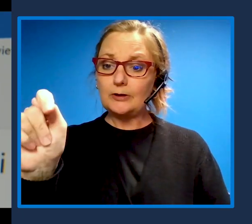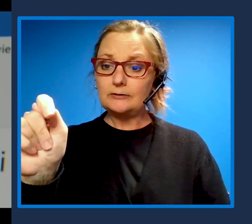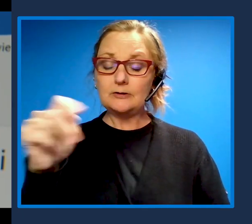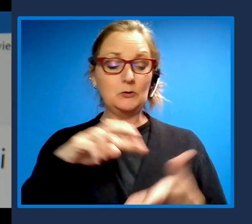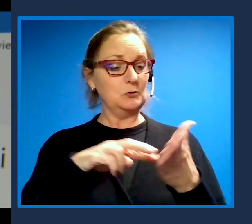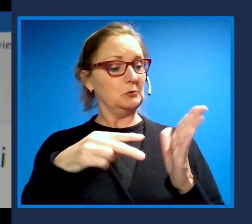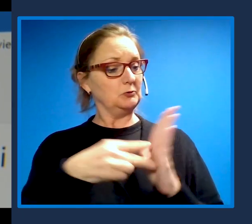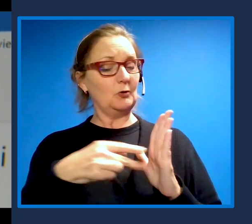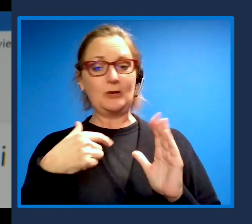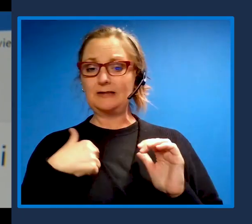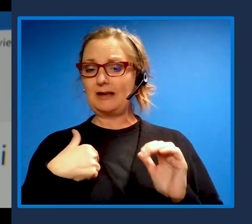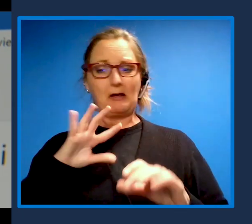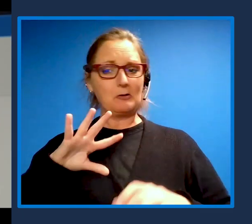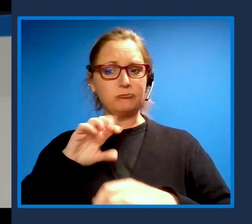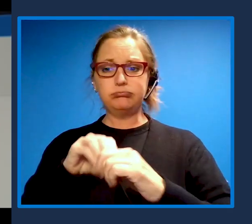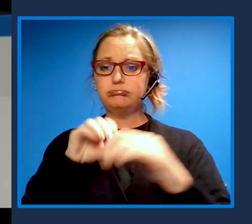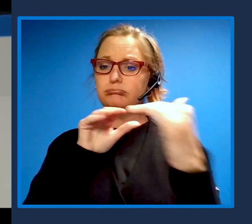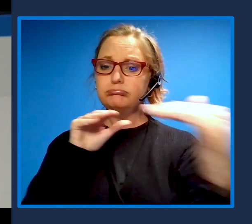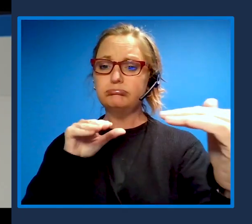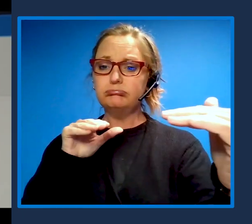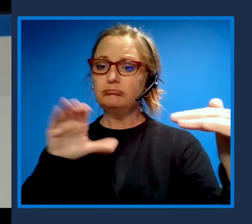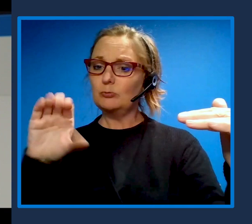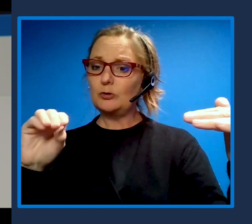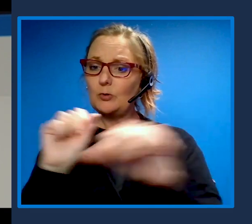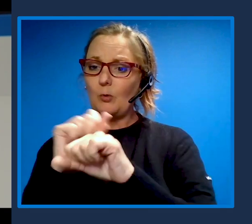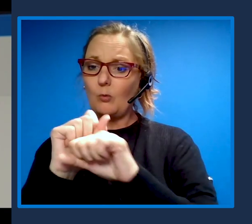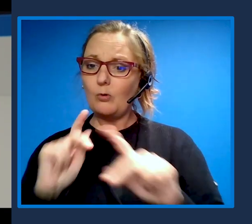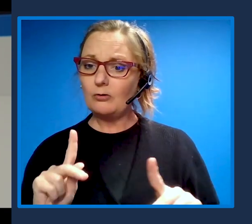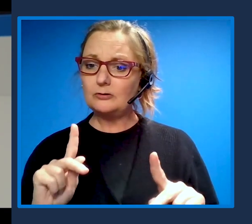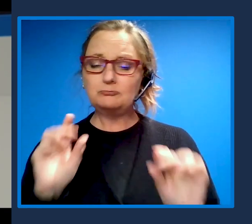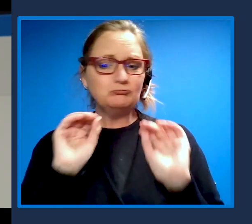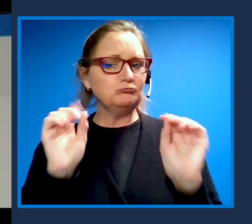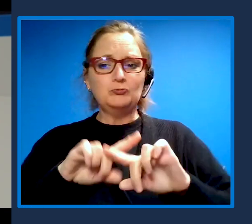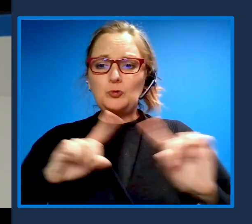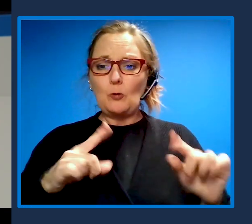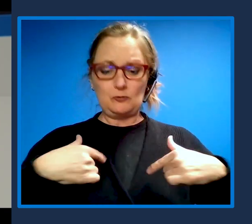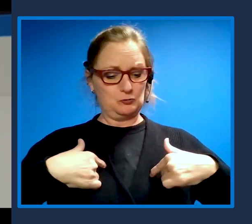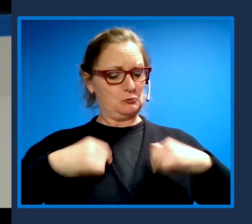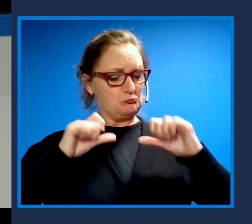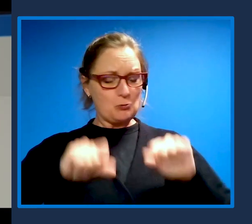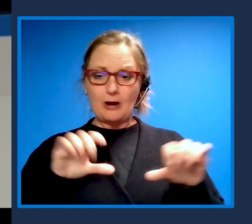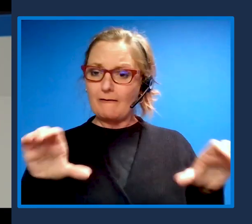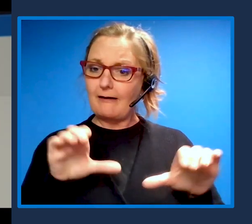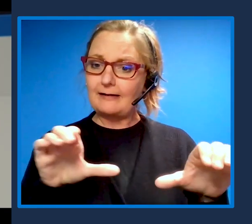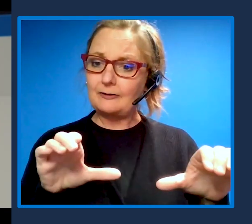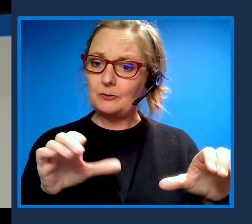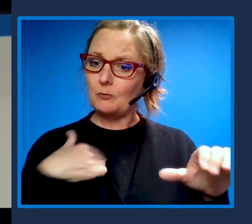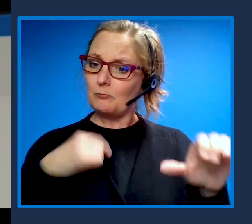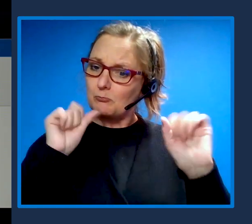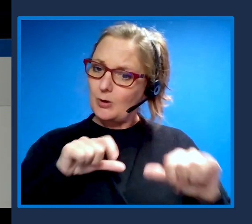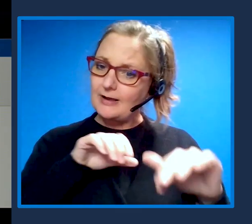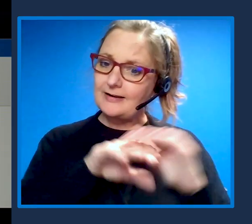There's no difference really in what I can access in terms of communications to everybody else.